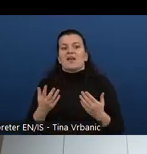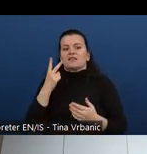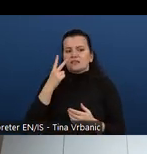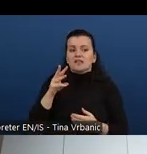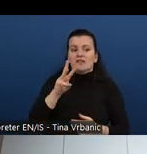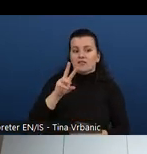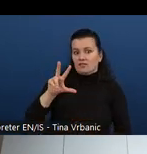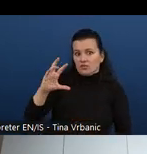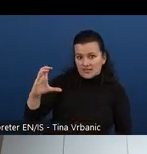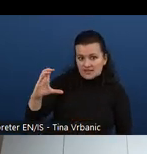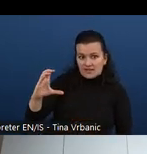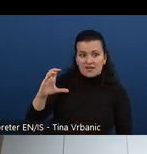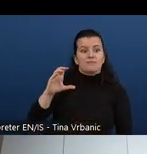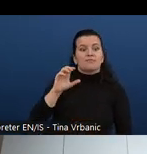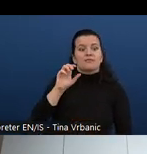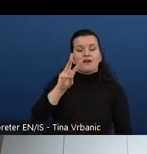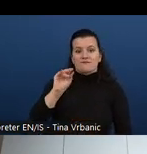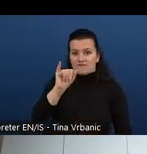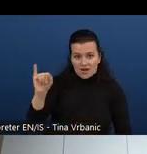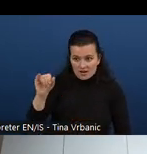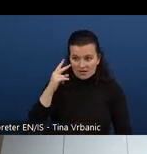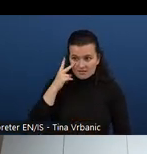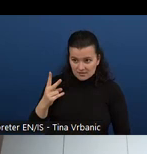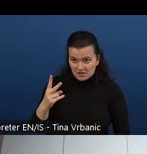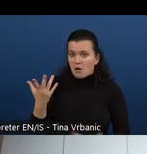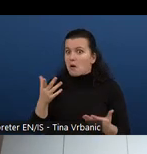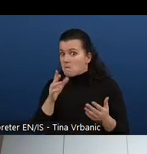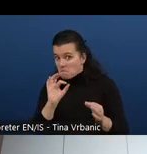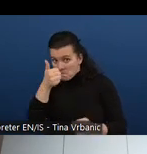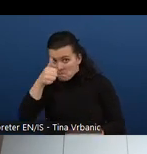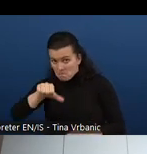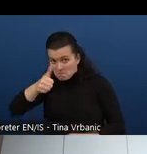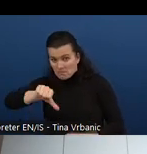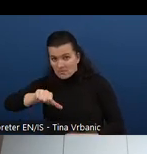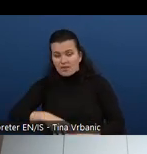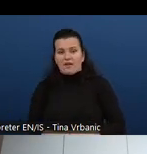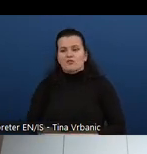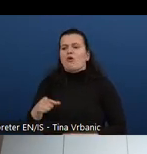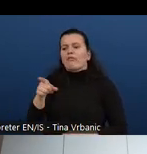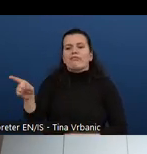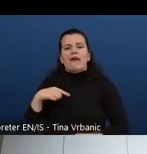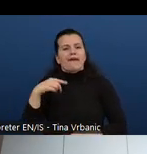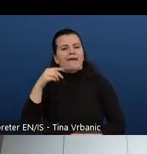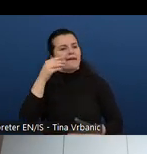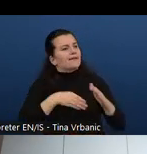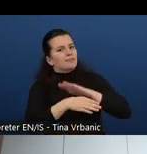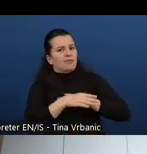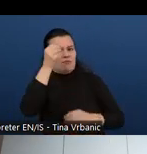yet, they at least have a common understanding, just a starting point as to what accessibility